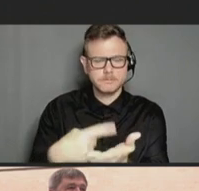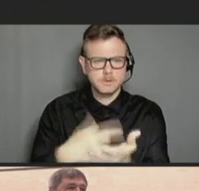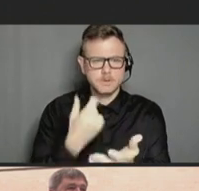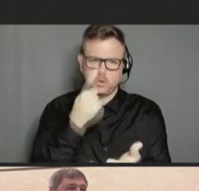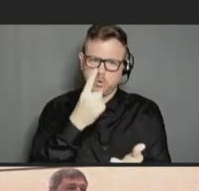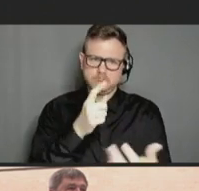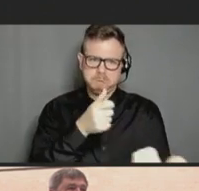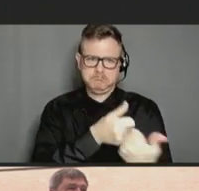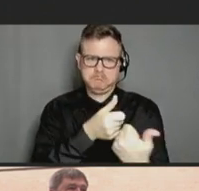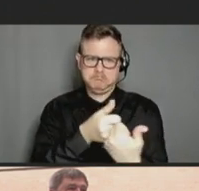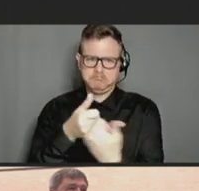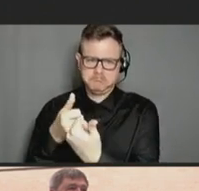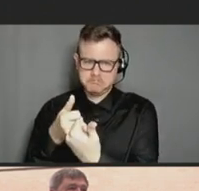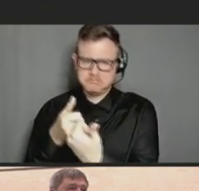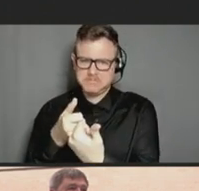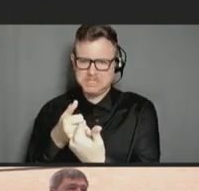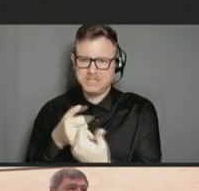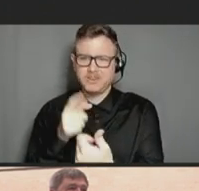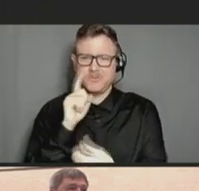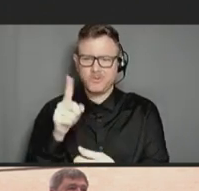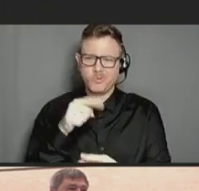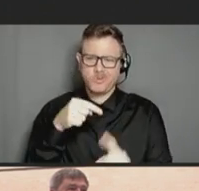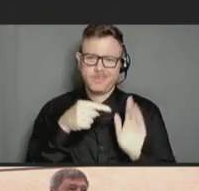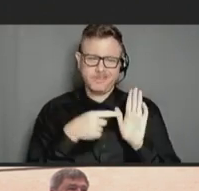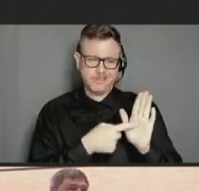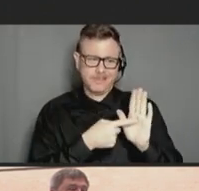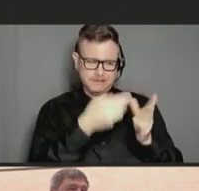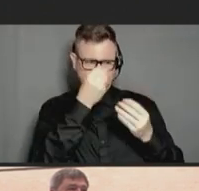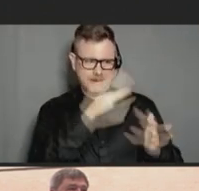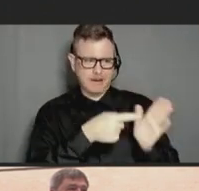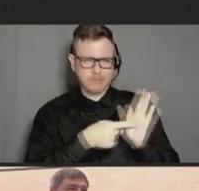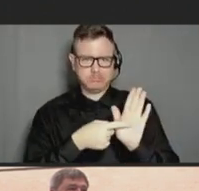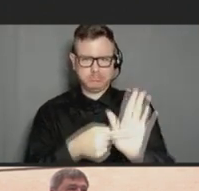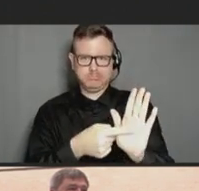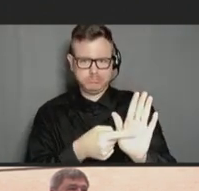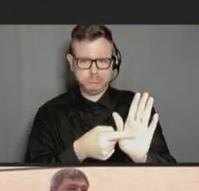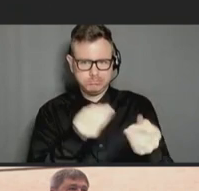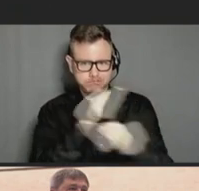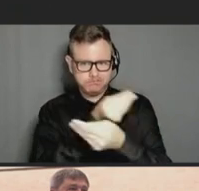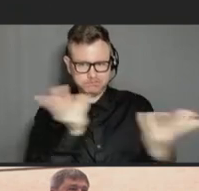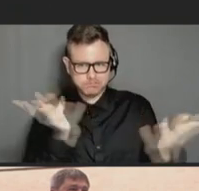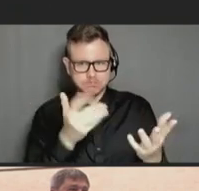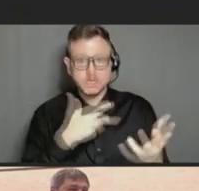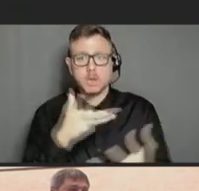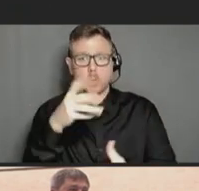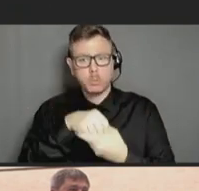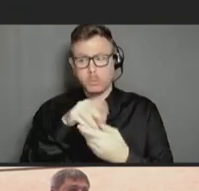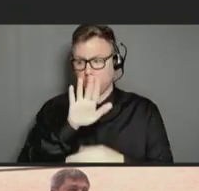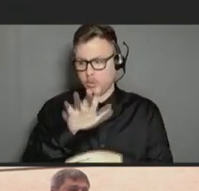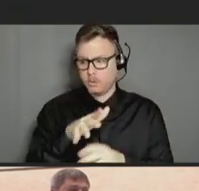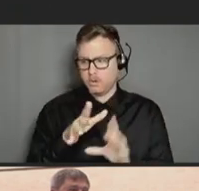in presenting VAERS data and incorporating your comment -- can incorporate your comments